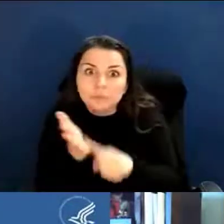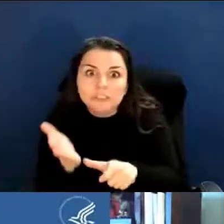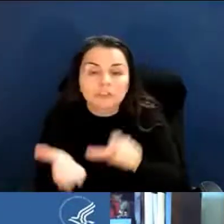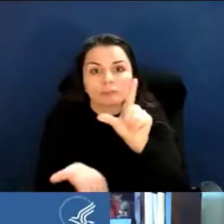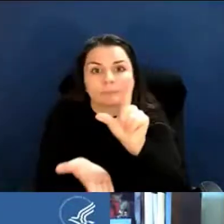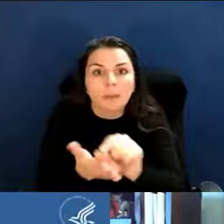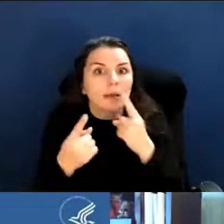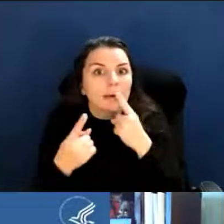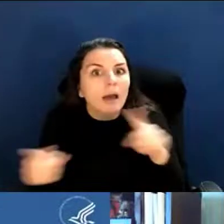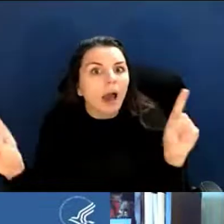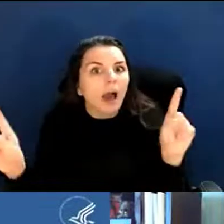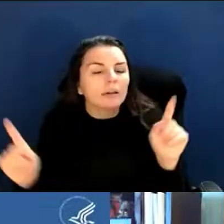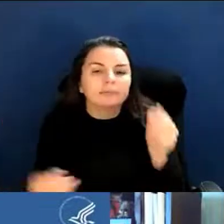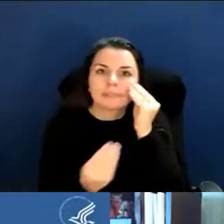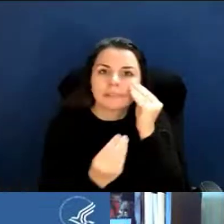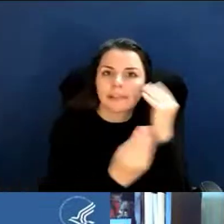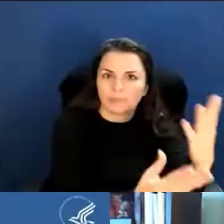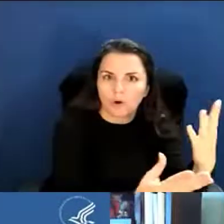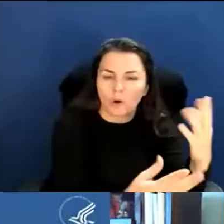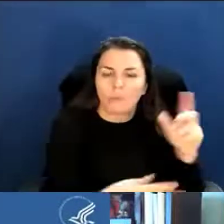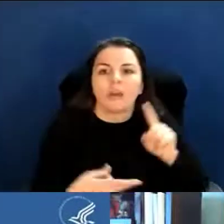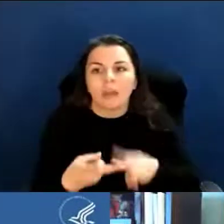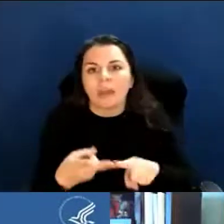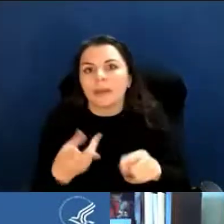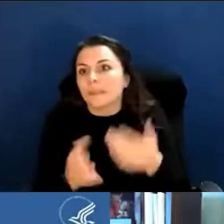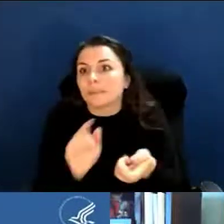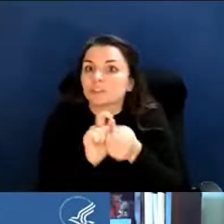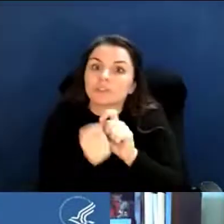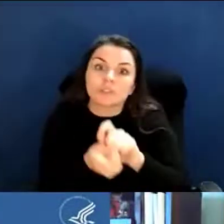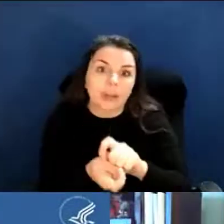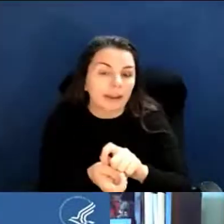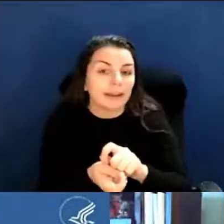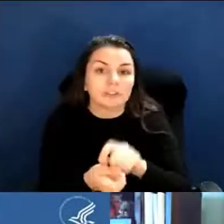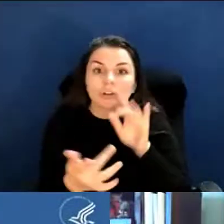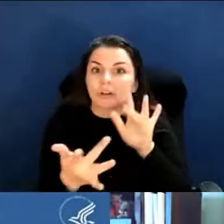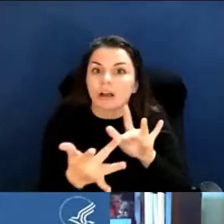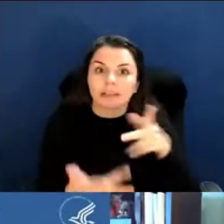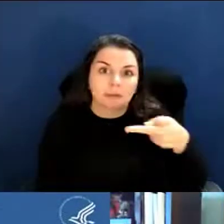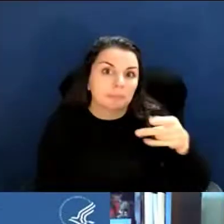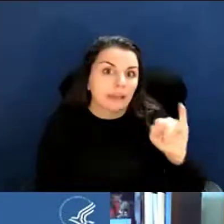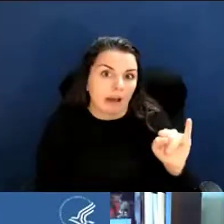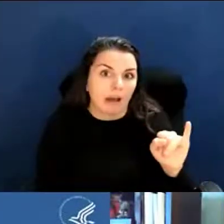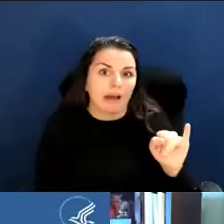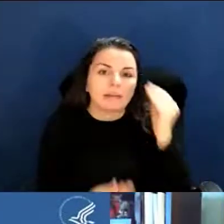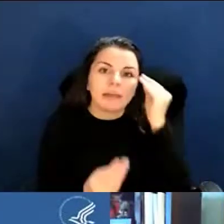Or maybe you're having a change in the contact PI, and you need to let them know that.